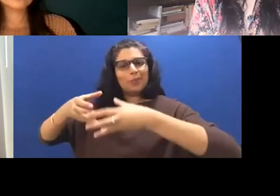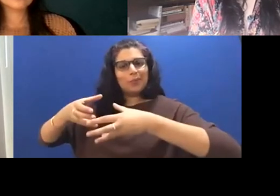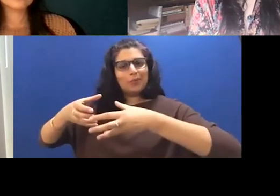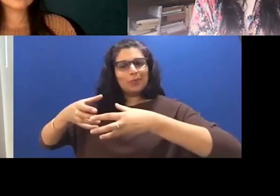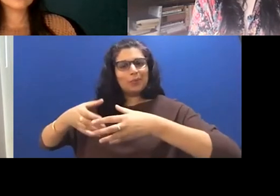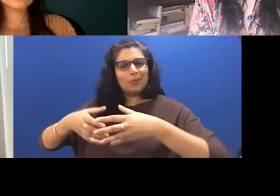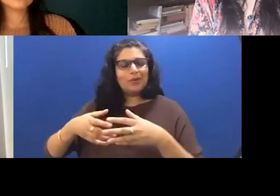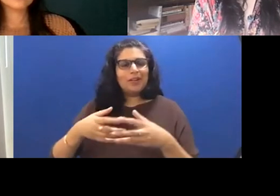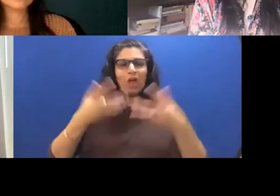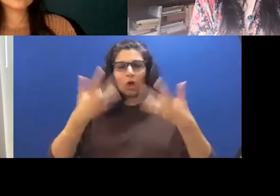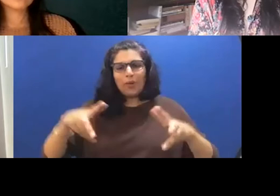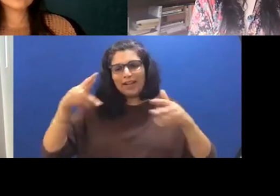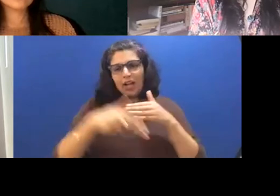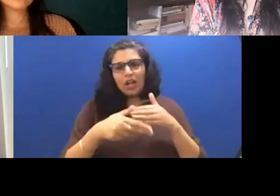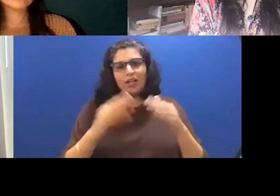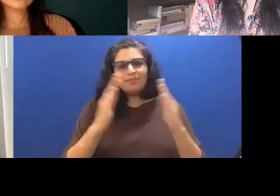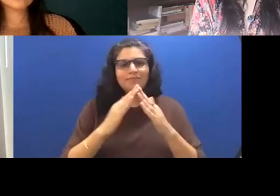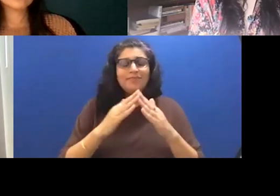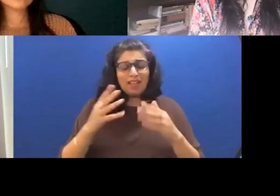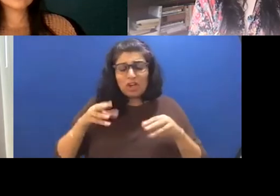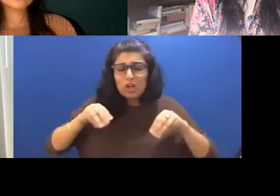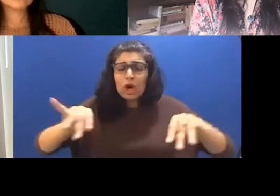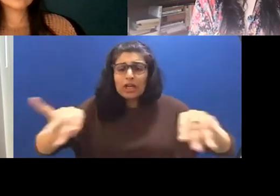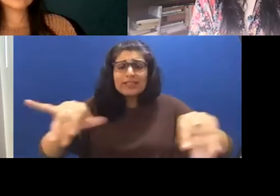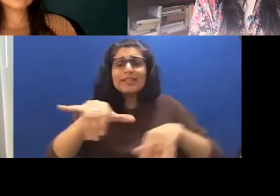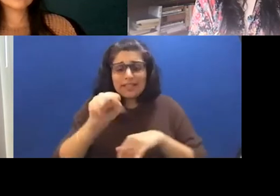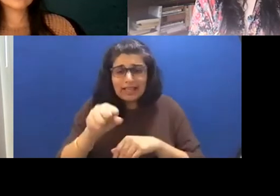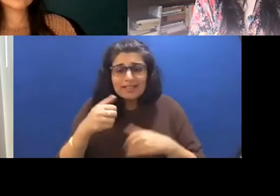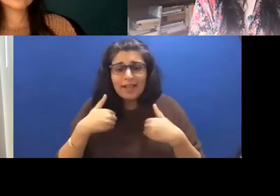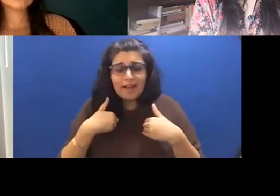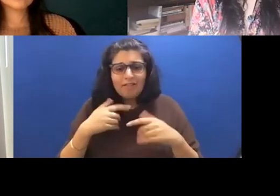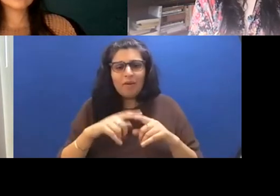city, obviously, there's gardens but I think the way that I always encountered flowers